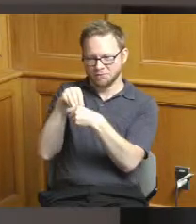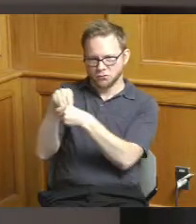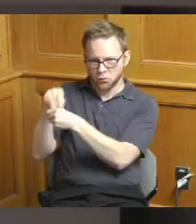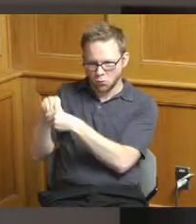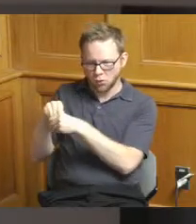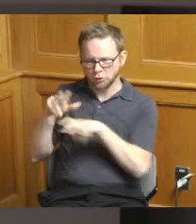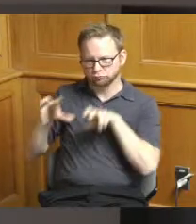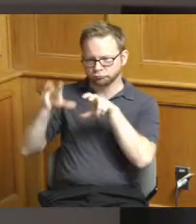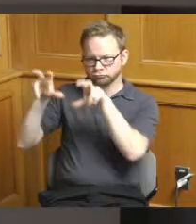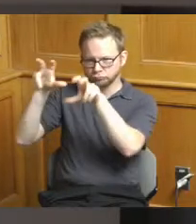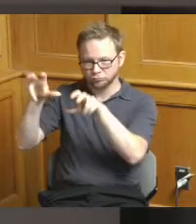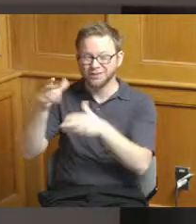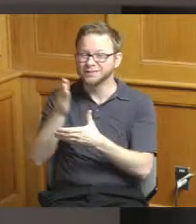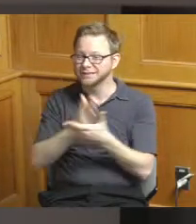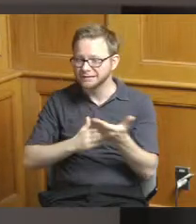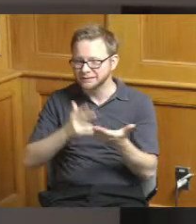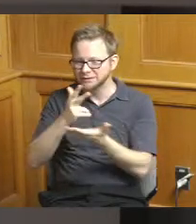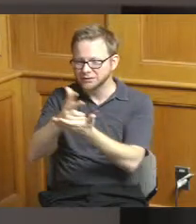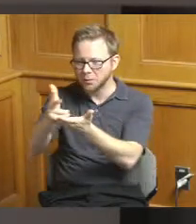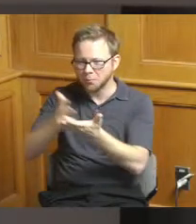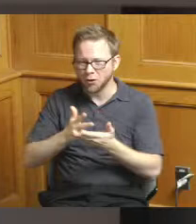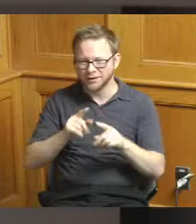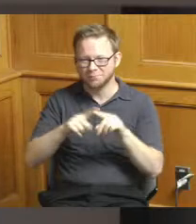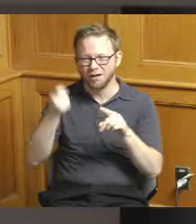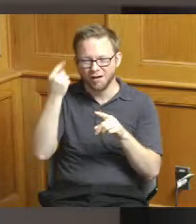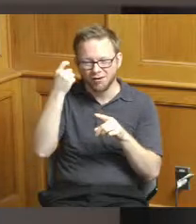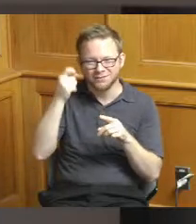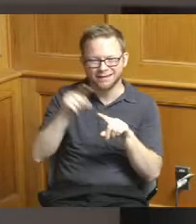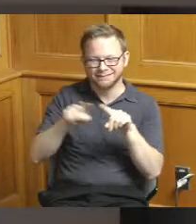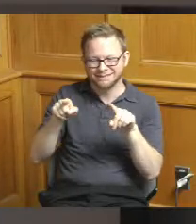parking but it's accessed off a different street it's also adjacent to this other